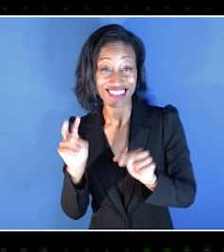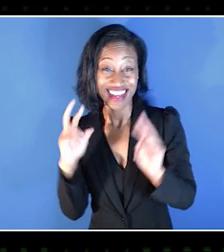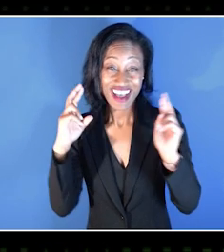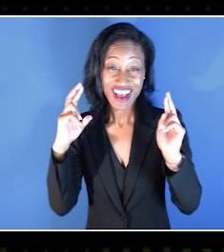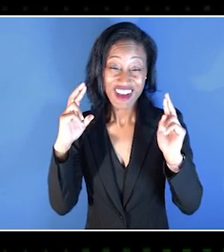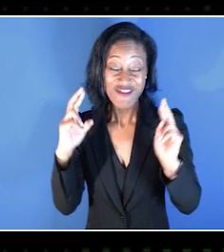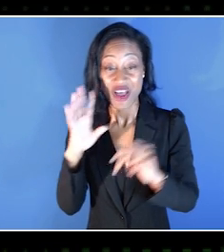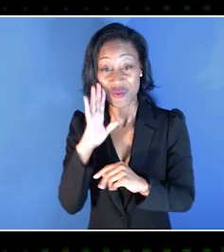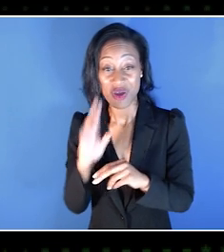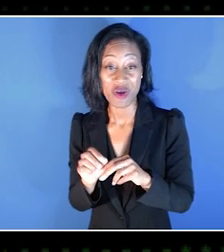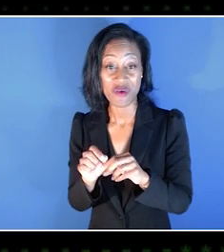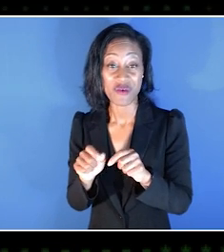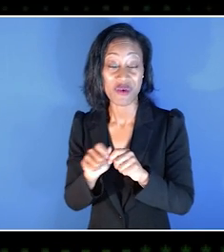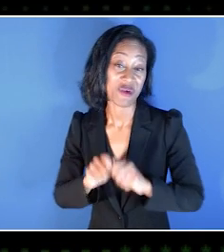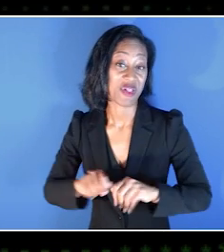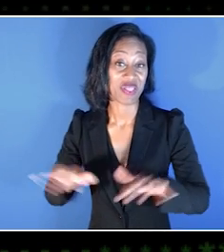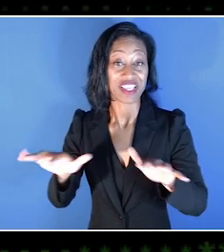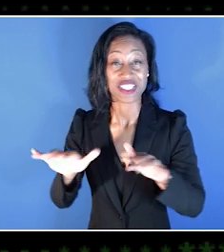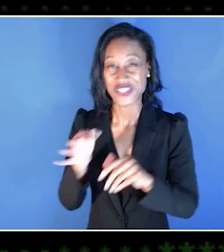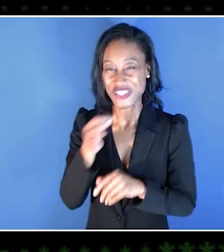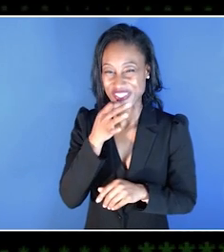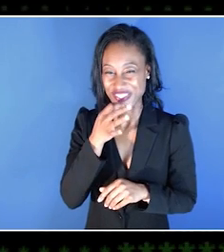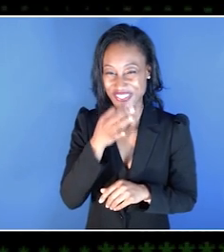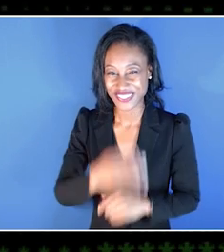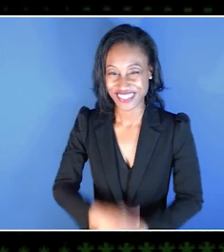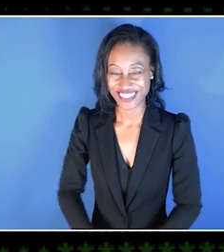We'll hopefully be releasing the release date very soon.